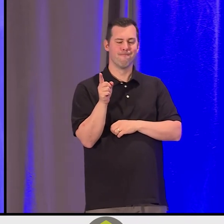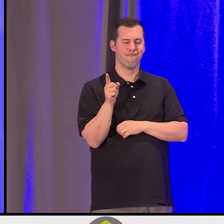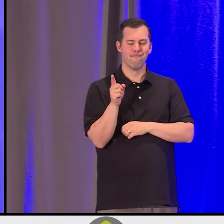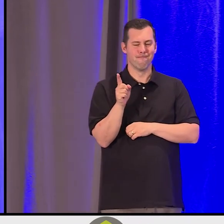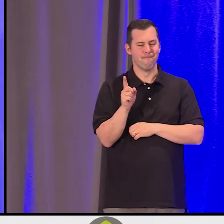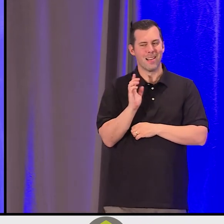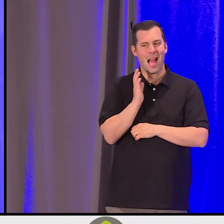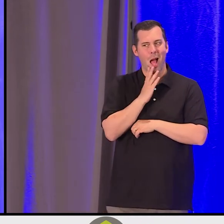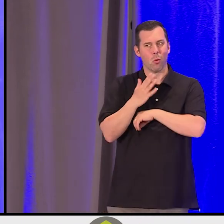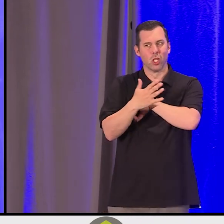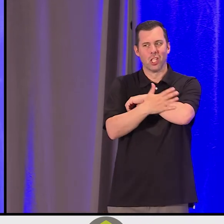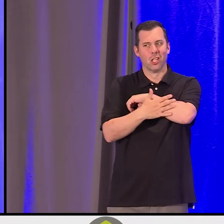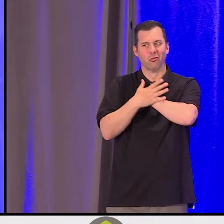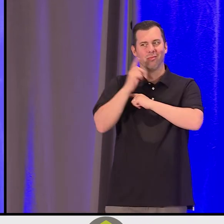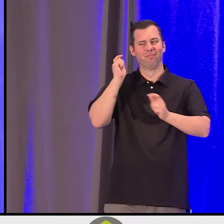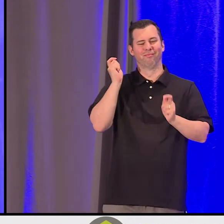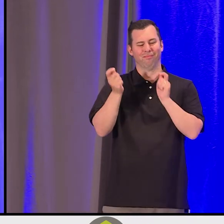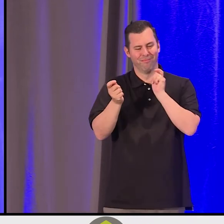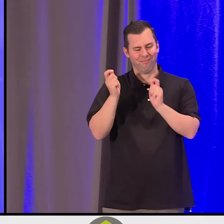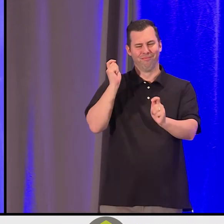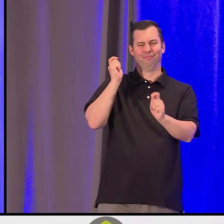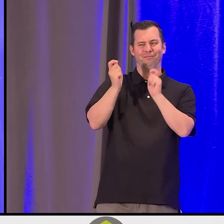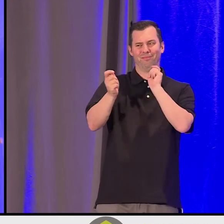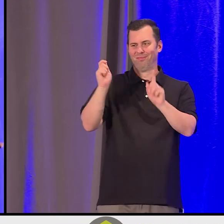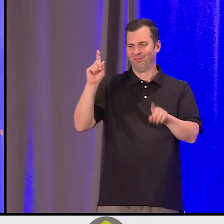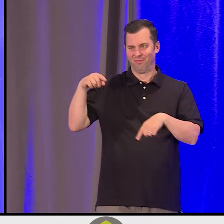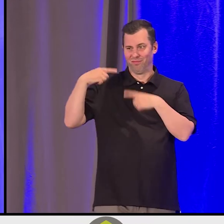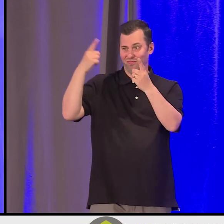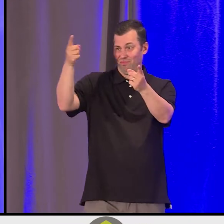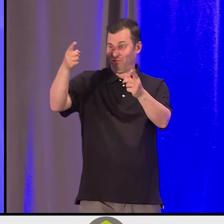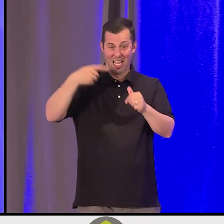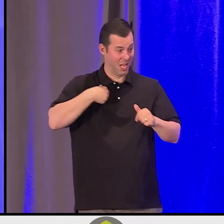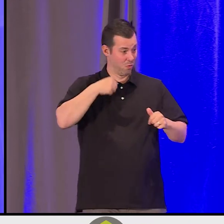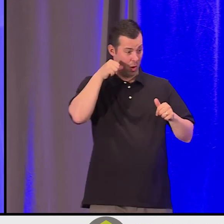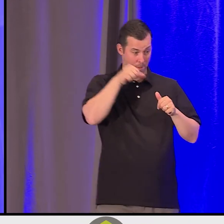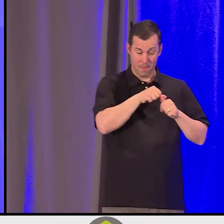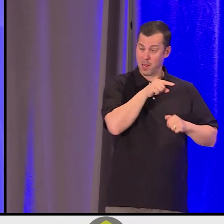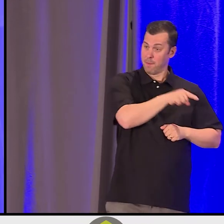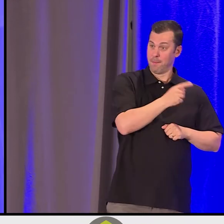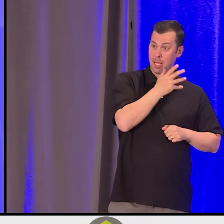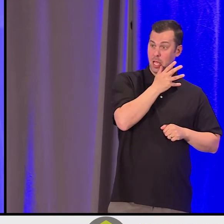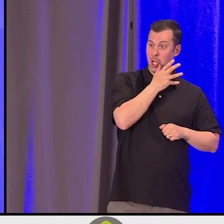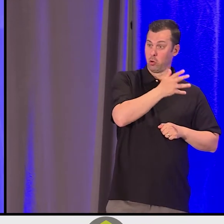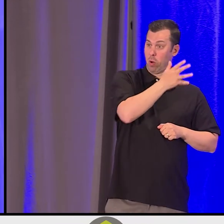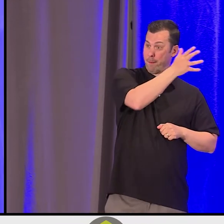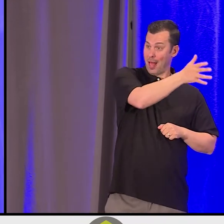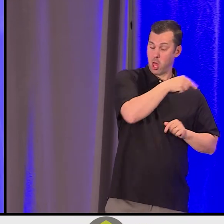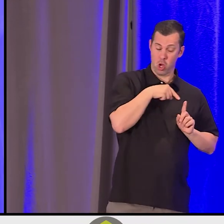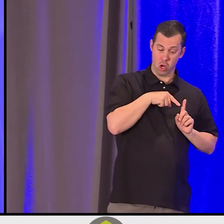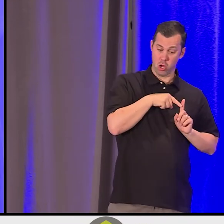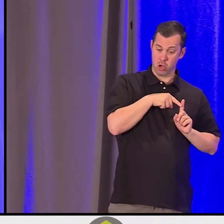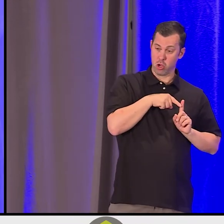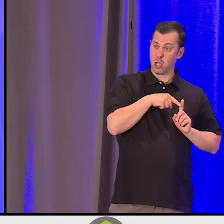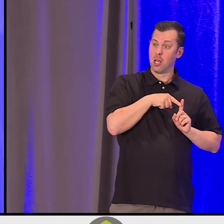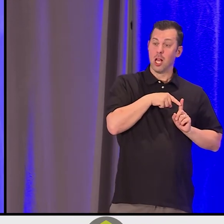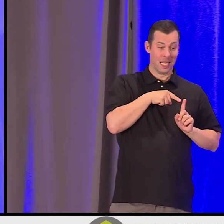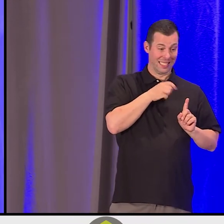and now is aware of the stories, the likes of which when my grandmother was listening, all 17 of her children went to residential school.